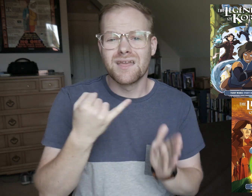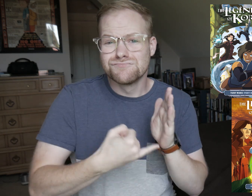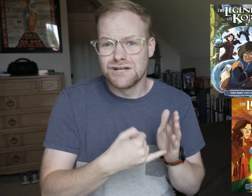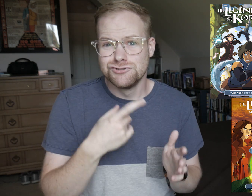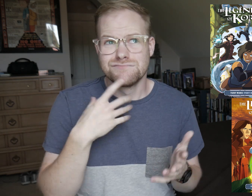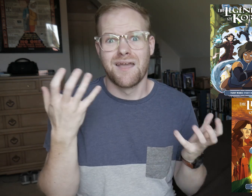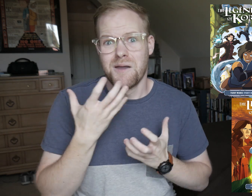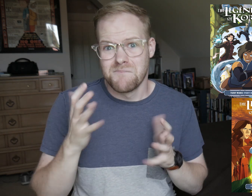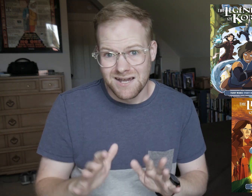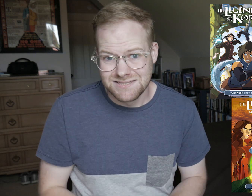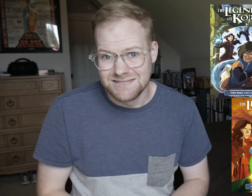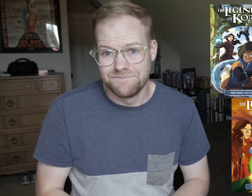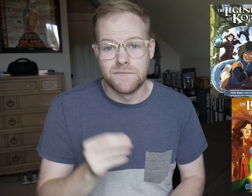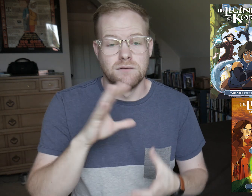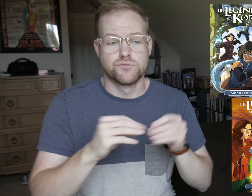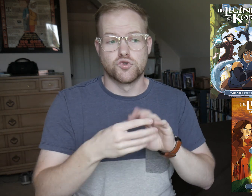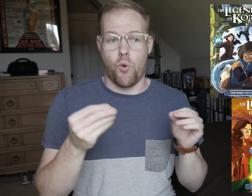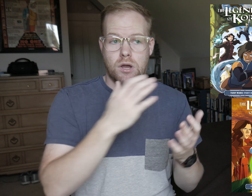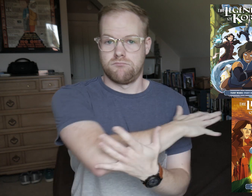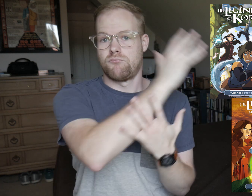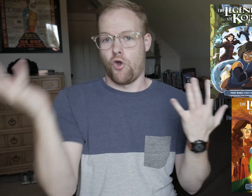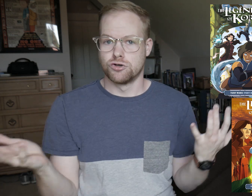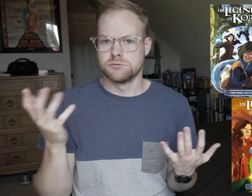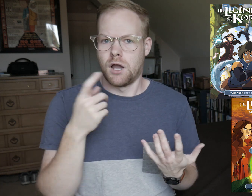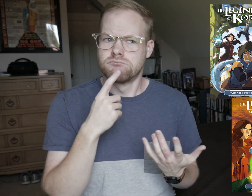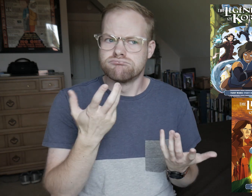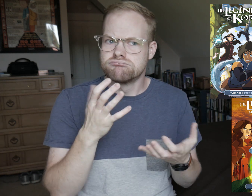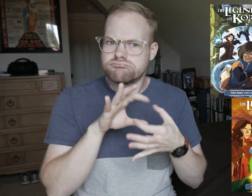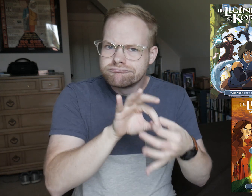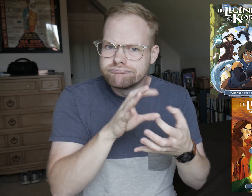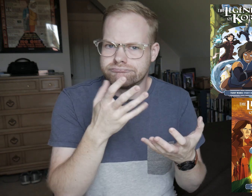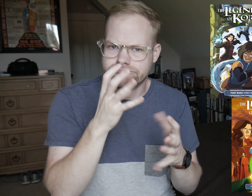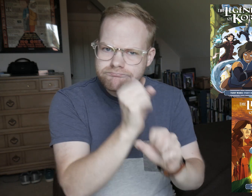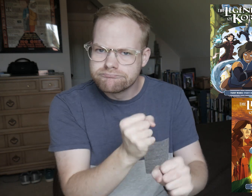The illustrations are amazing, and the story arcs are engaging.